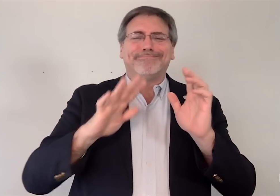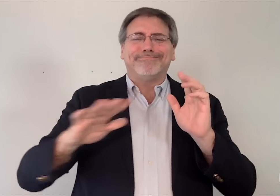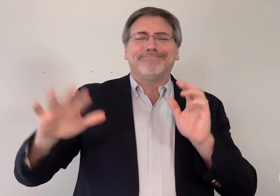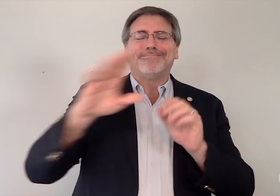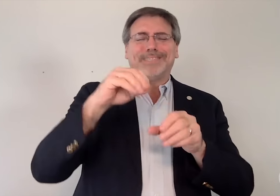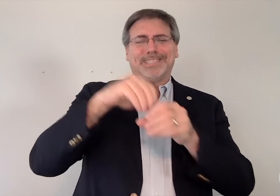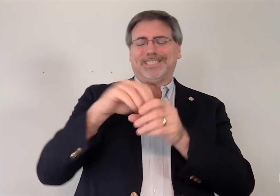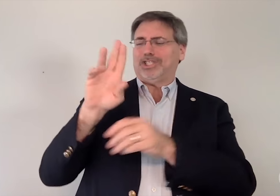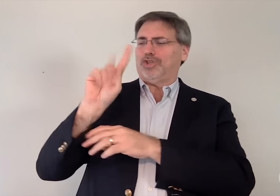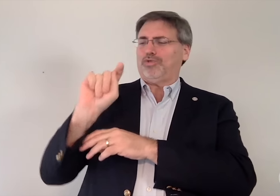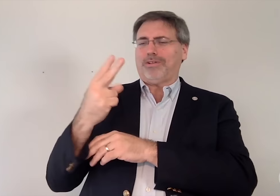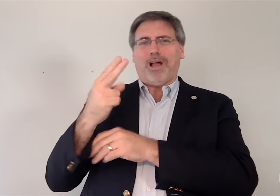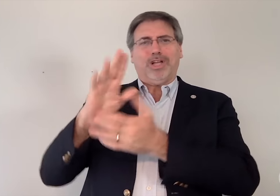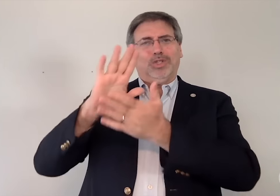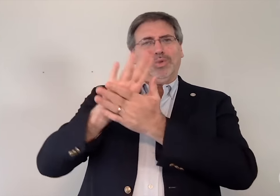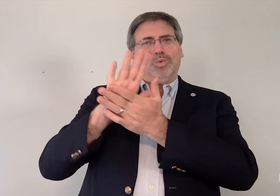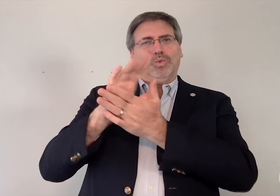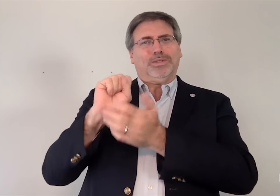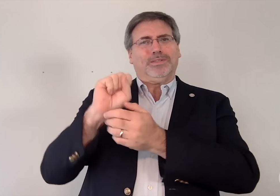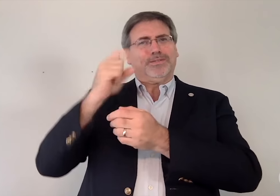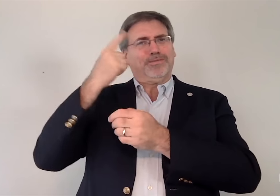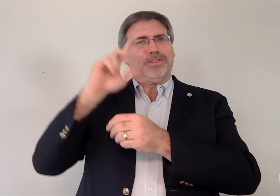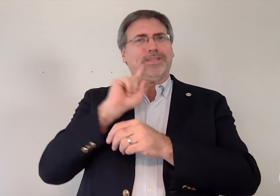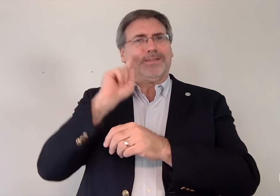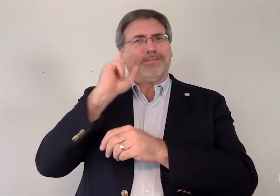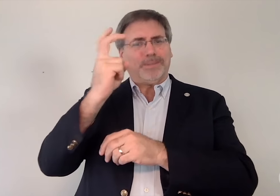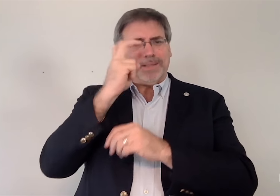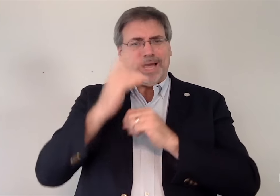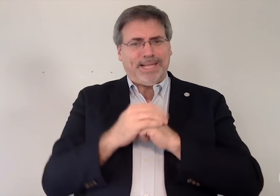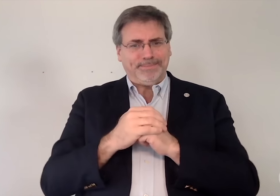at the Utah Schools for the Deaf and the Blind,